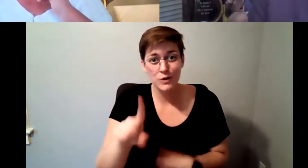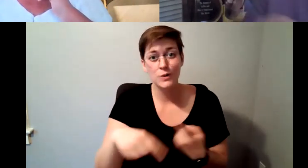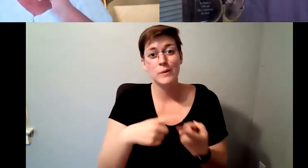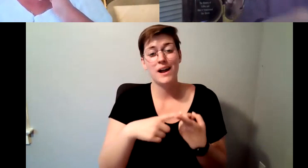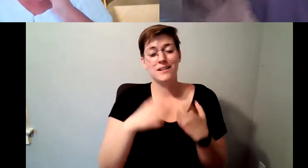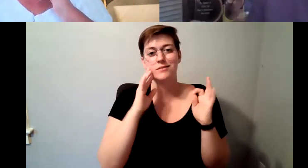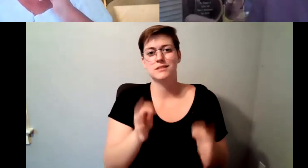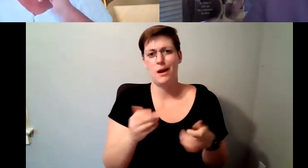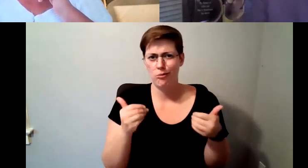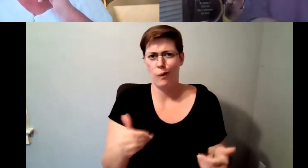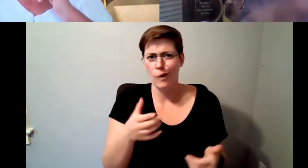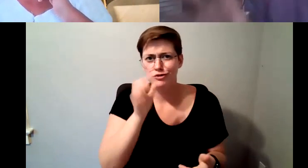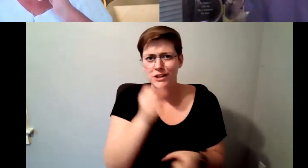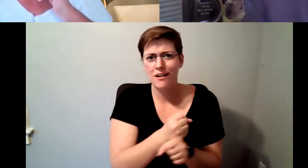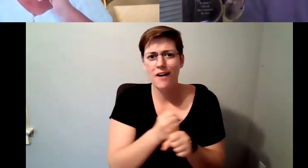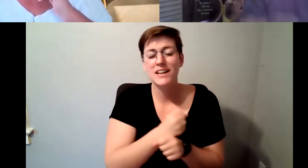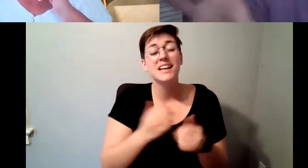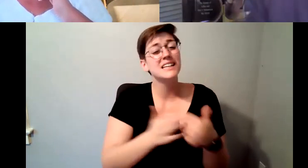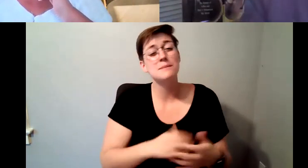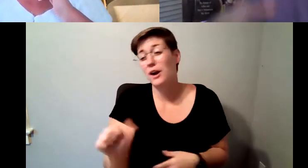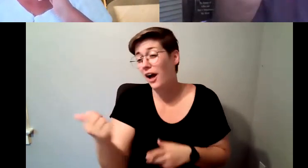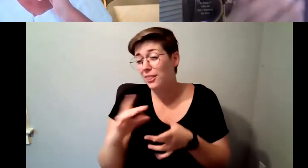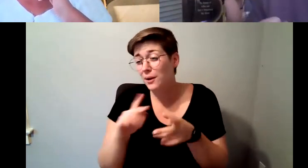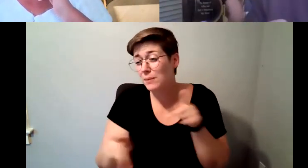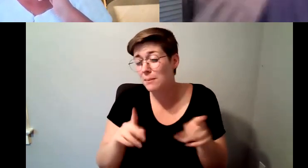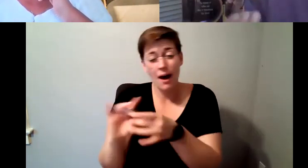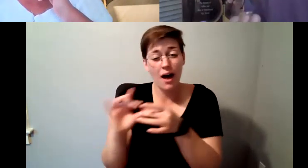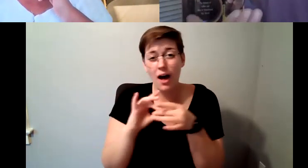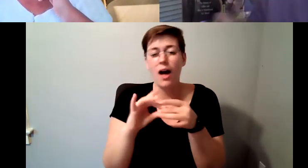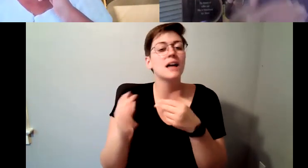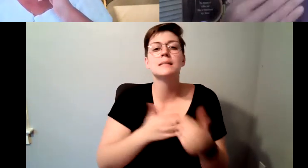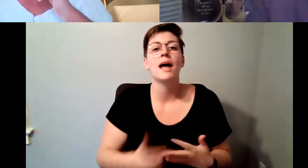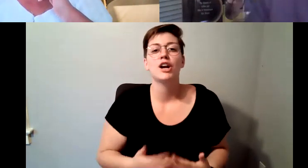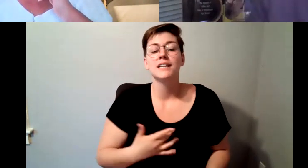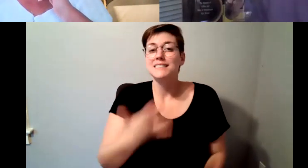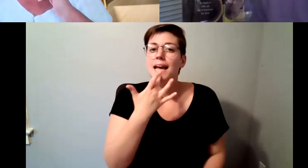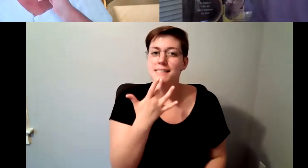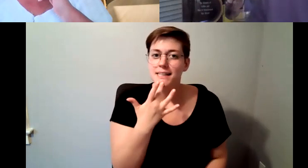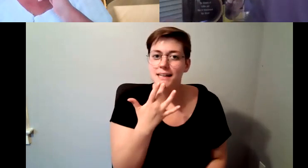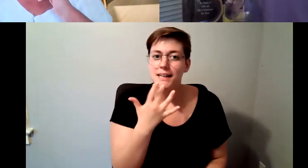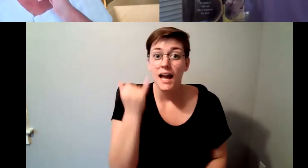D. Major Cohen: No matter what people tell you, no matter what they say, no matter how it's brewed taste the coffee, if you like, it then you're on a good track if you don't